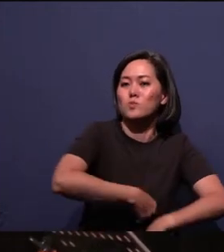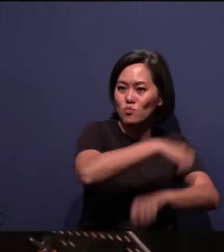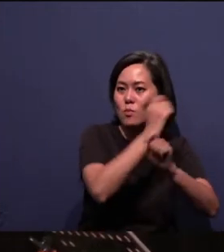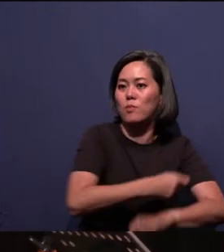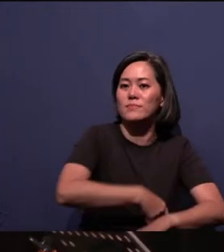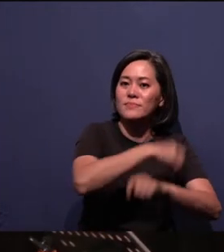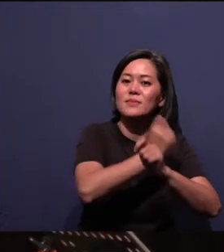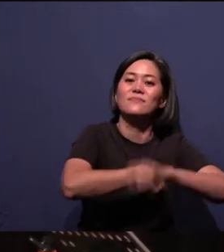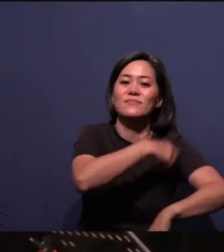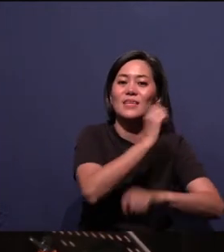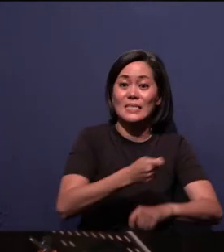Sing, "we come".